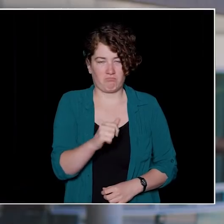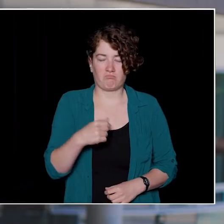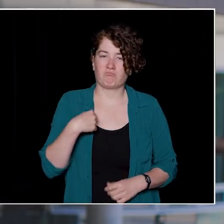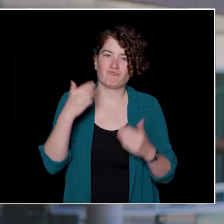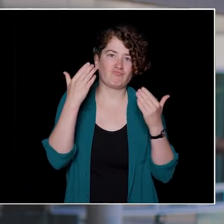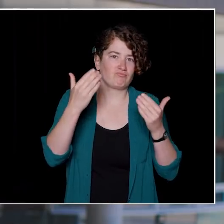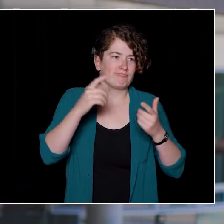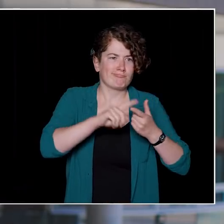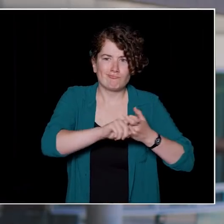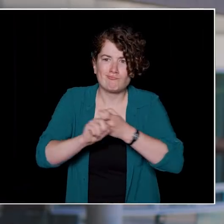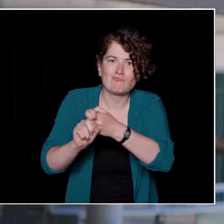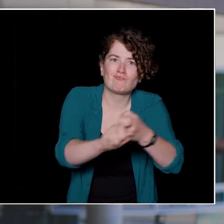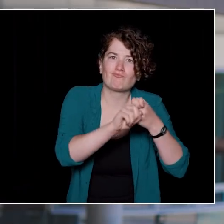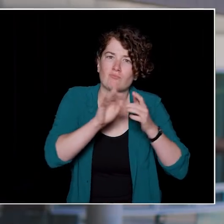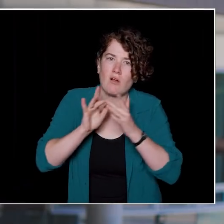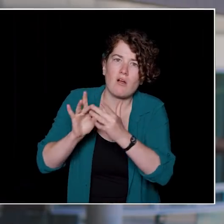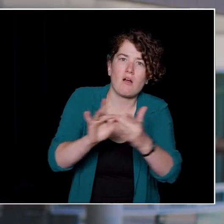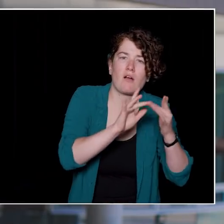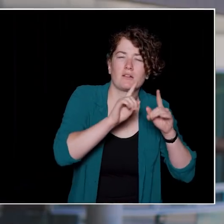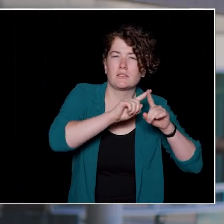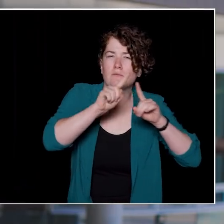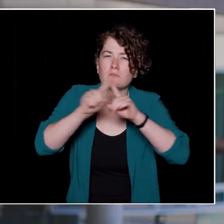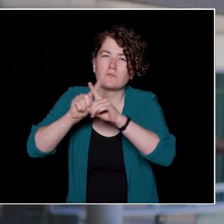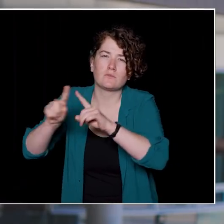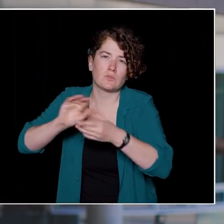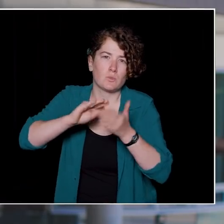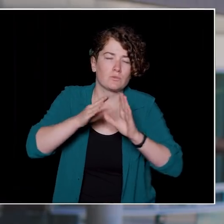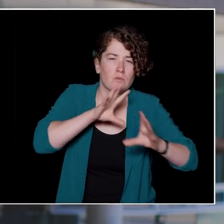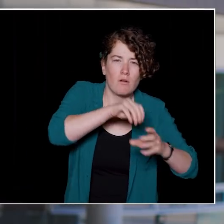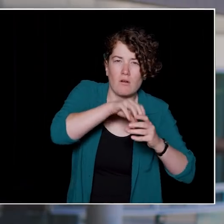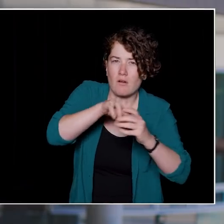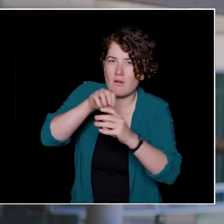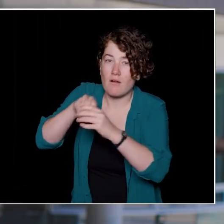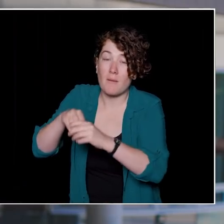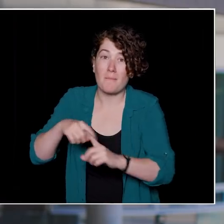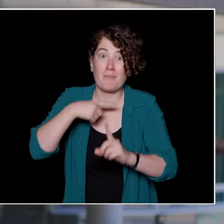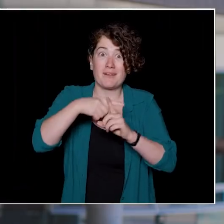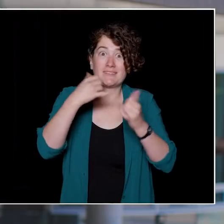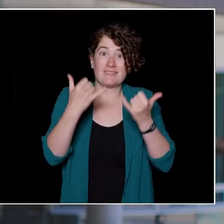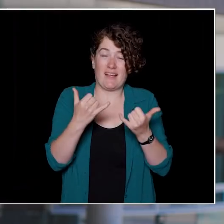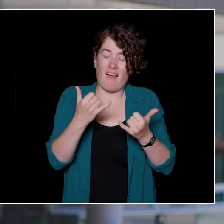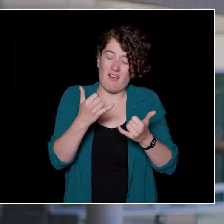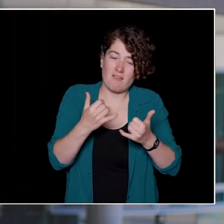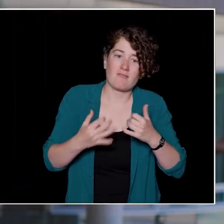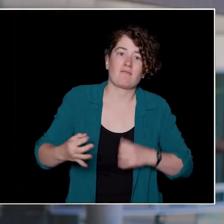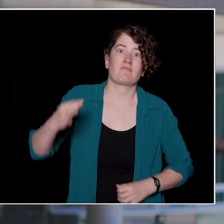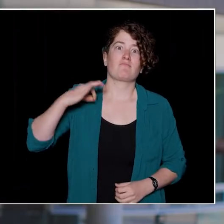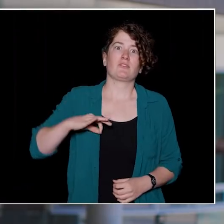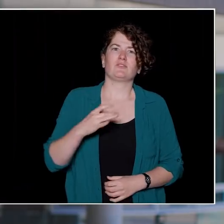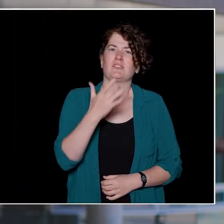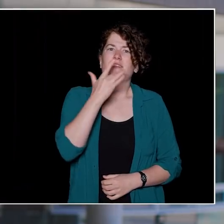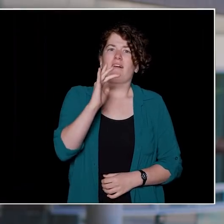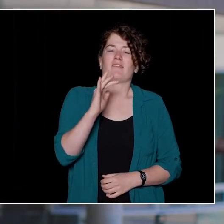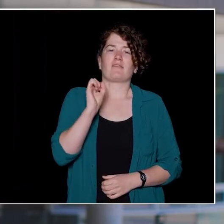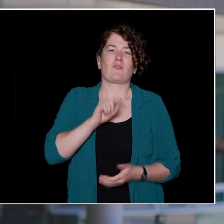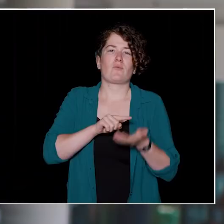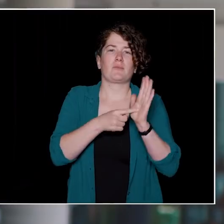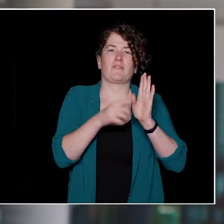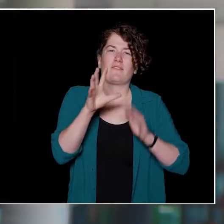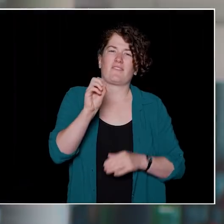made a ton of friends because of it and now I have the privilege of representing 56,000 of the best students in the world every day.